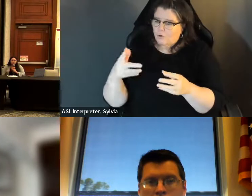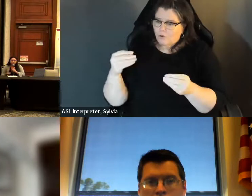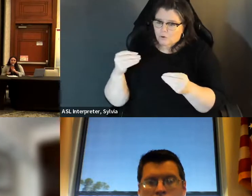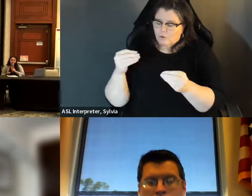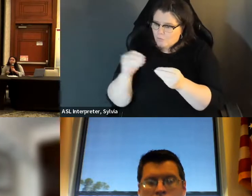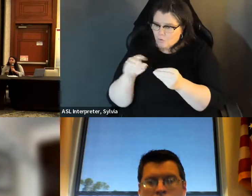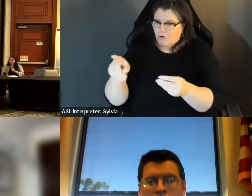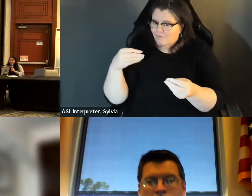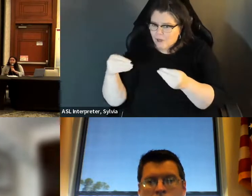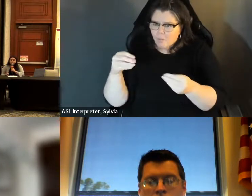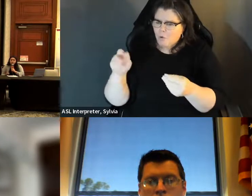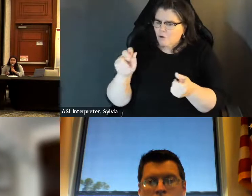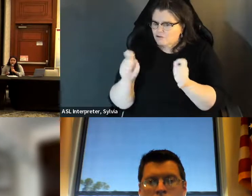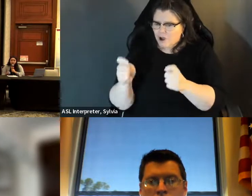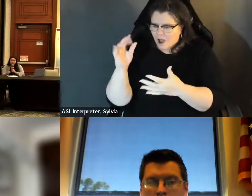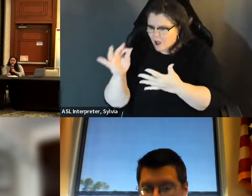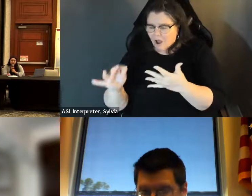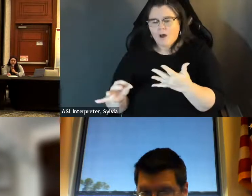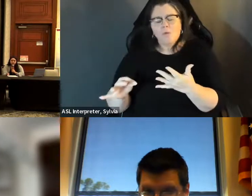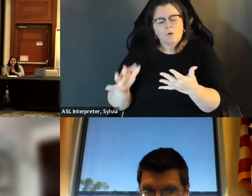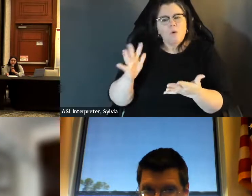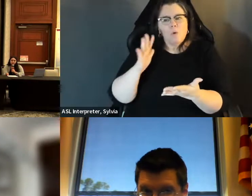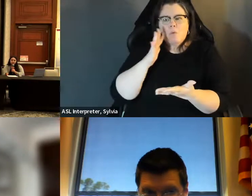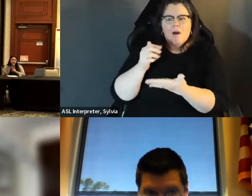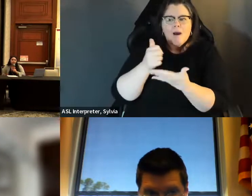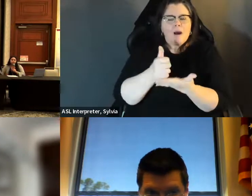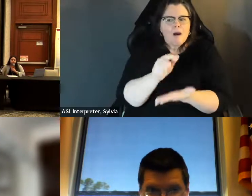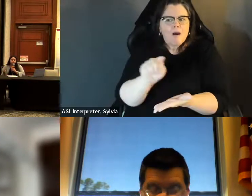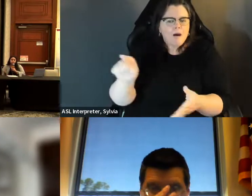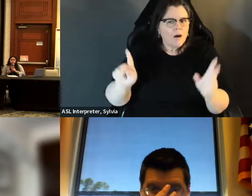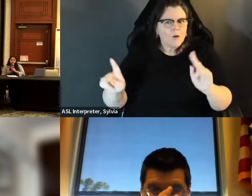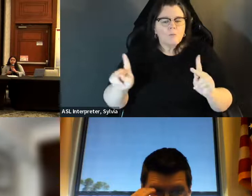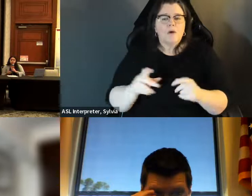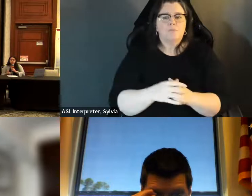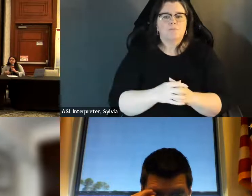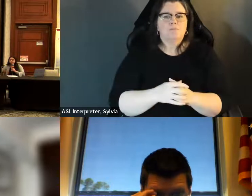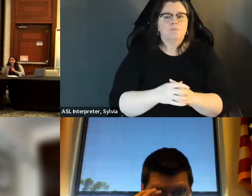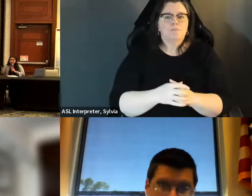documents can really make a huge difference. And so vote writers is always here the help eligible voters parents, disabilities. I know the huge financial toll that at disabilities can take on you, and how much that alleviation of those documents can really make a huge difference and So the writers is always here help eligible voters be able to cover the cost of those documents We know that